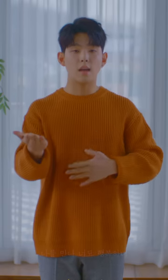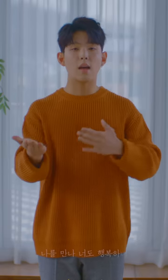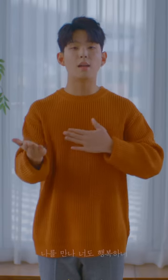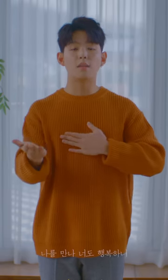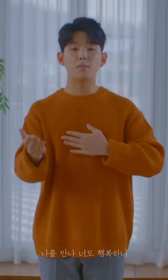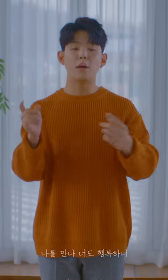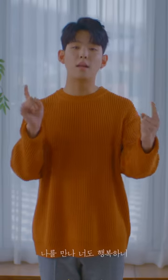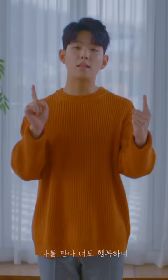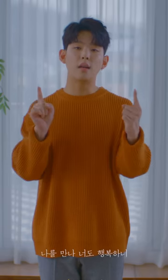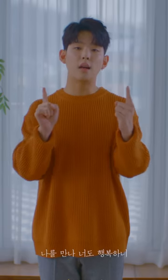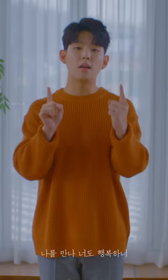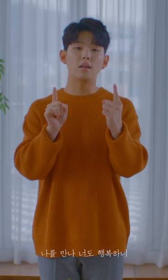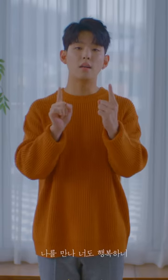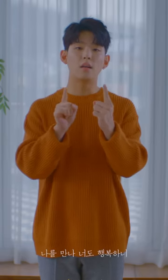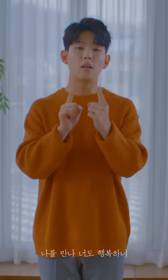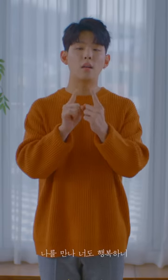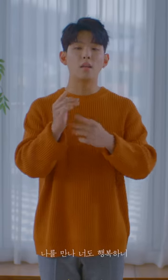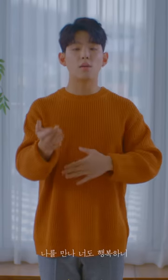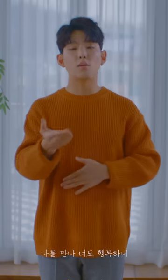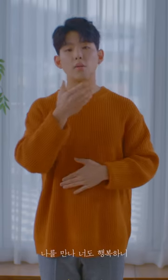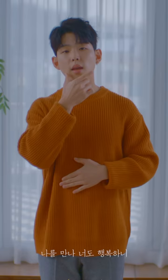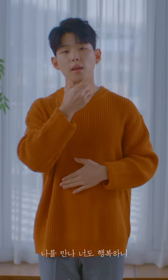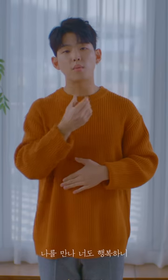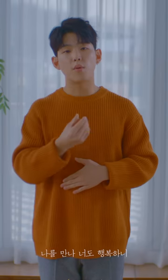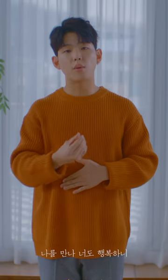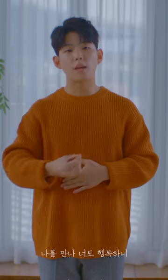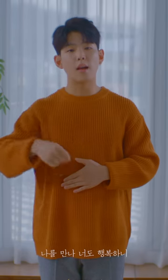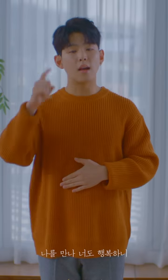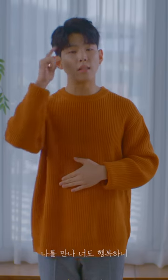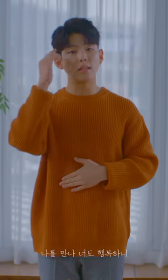Are you also happy because of me